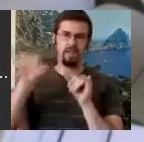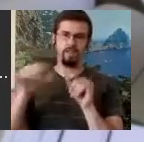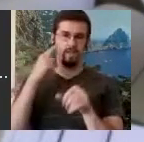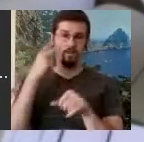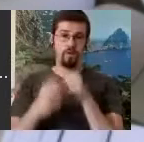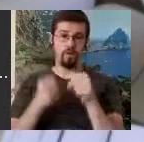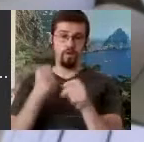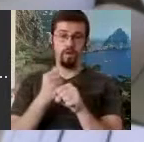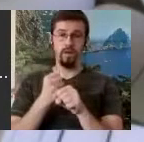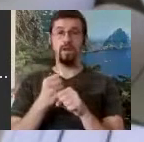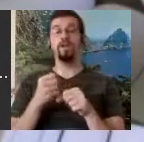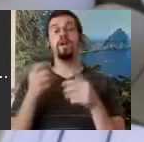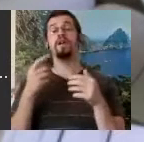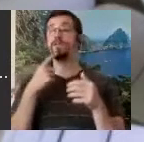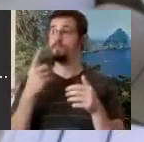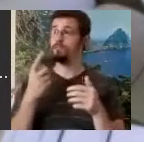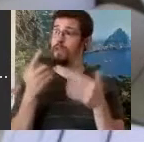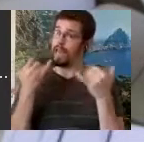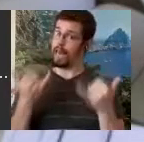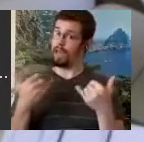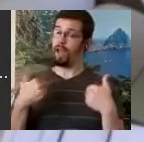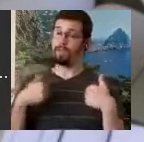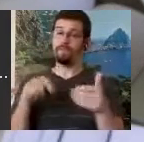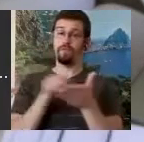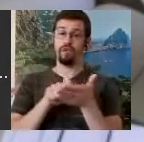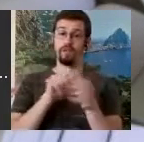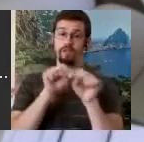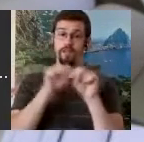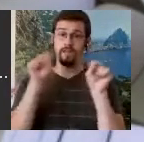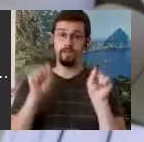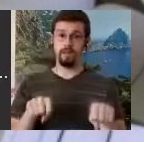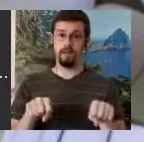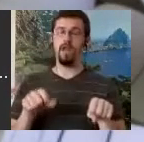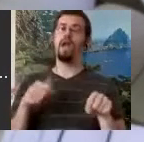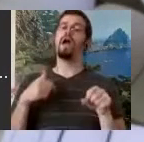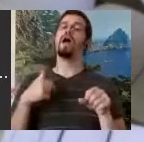writing system and I want you to know that I am preserving the Royal Danish